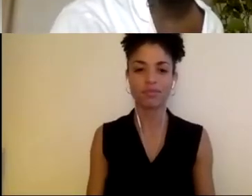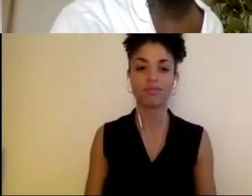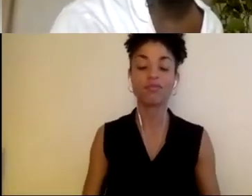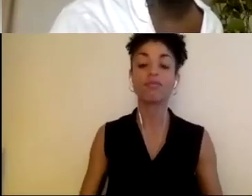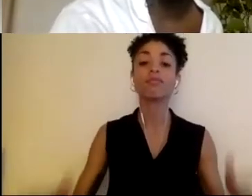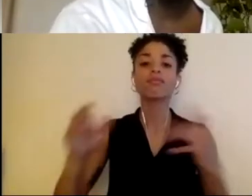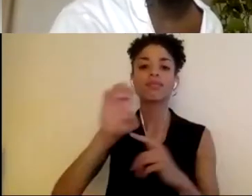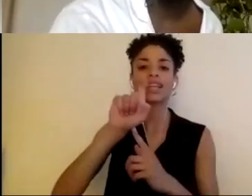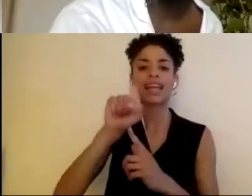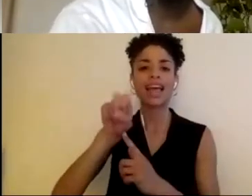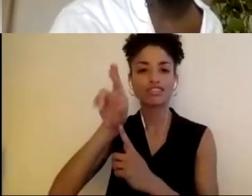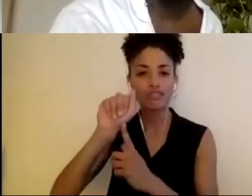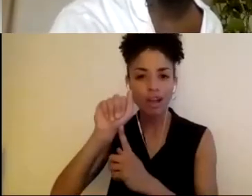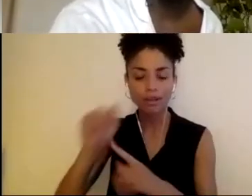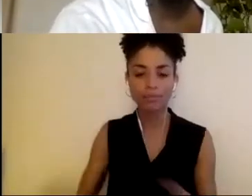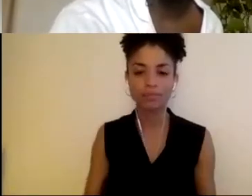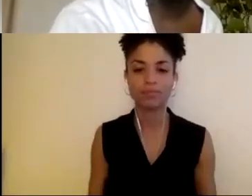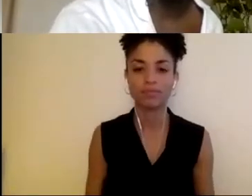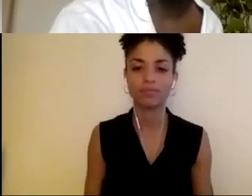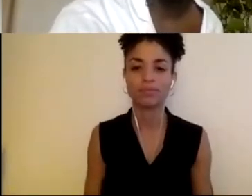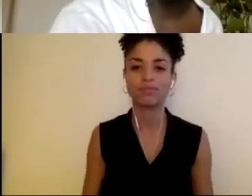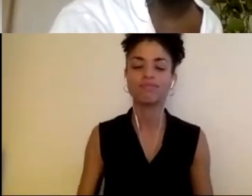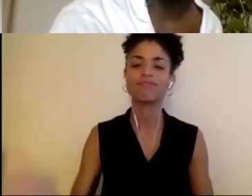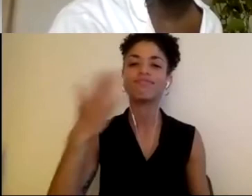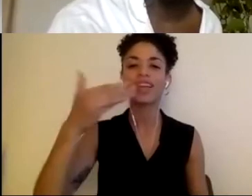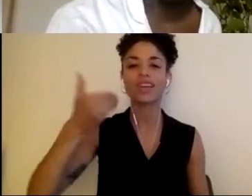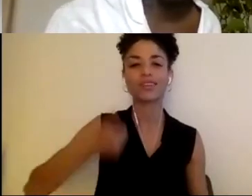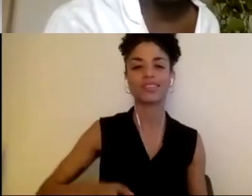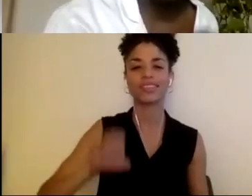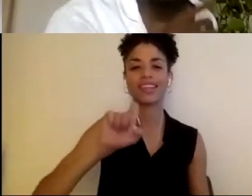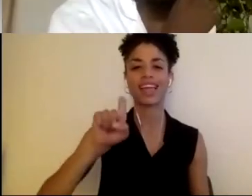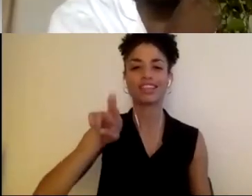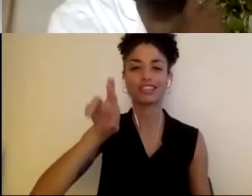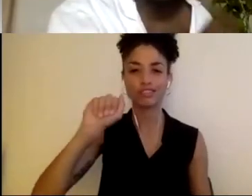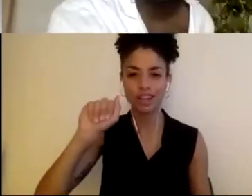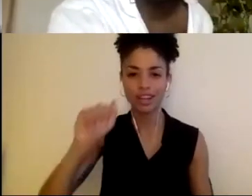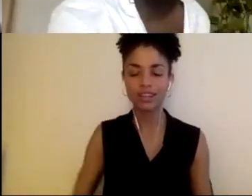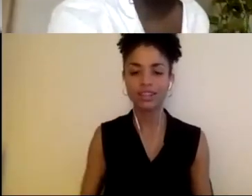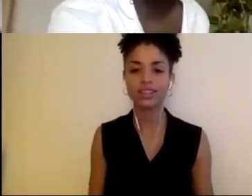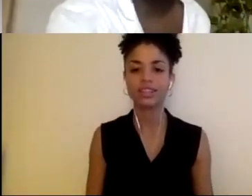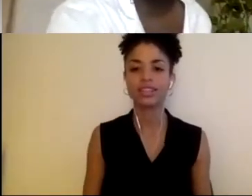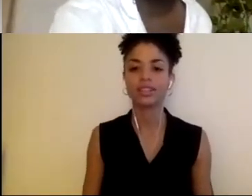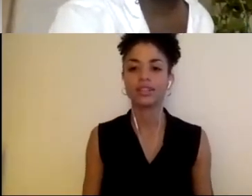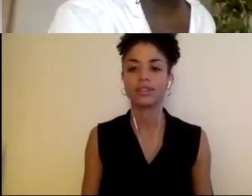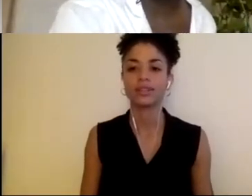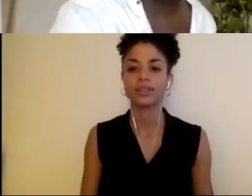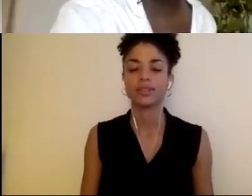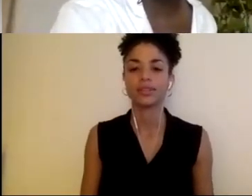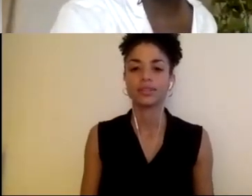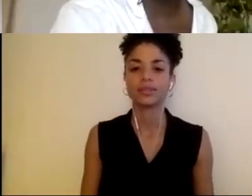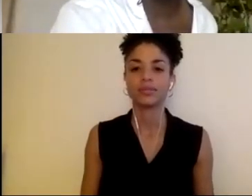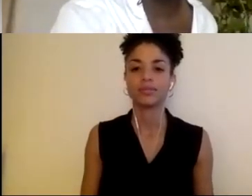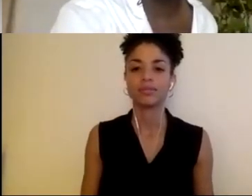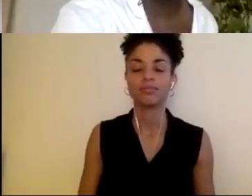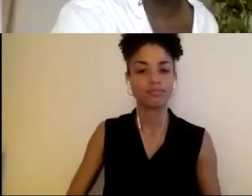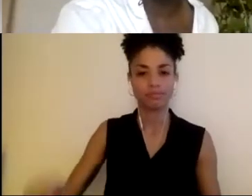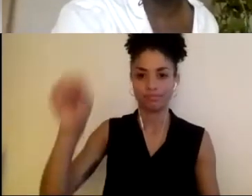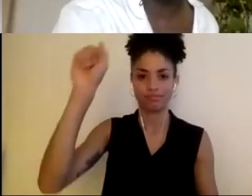Great, thank you. This is Ezra speaking. Yes to everything everyone was